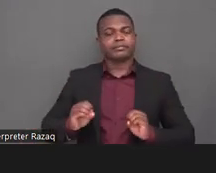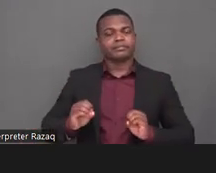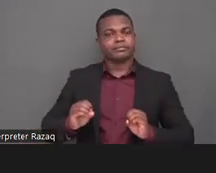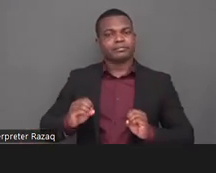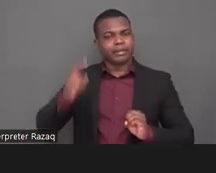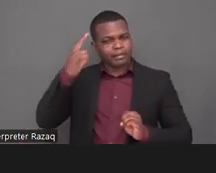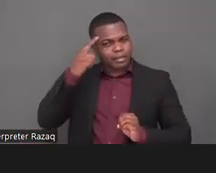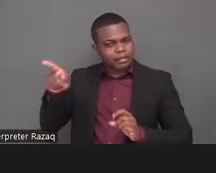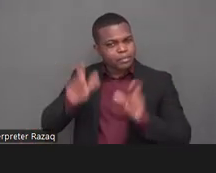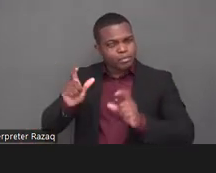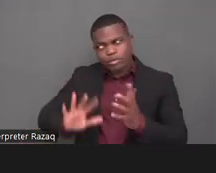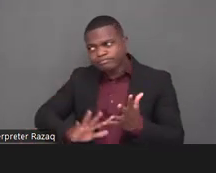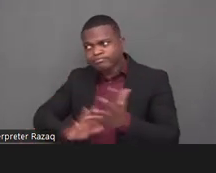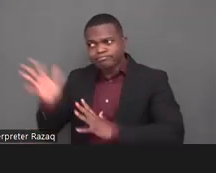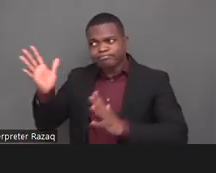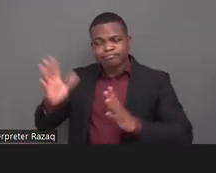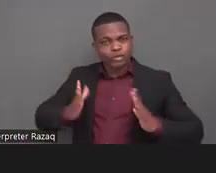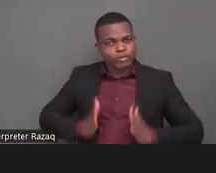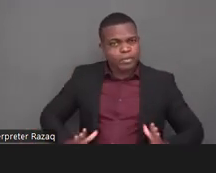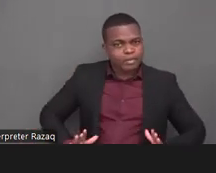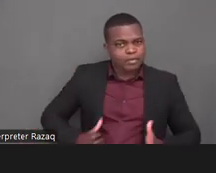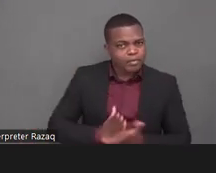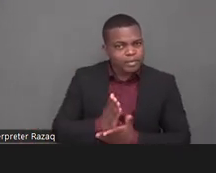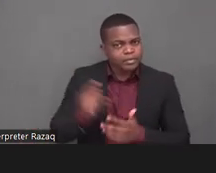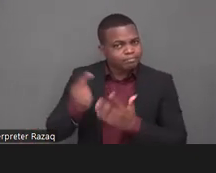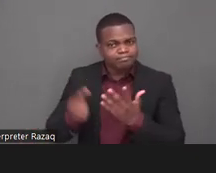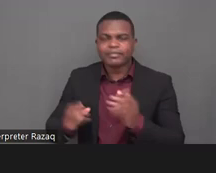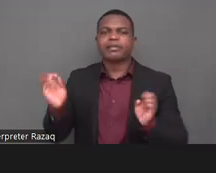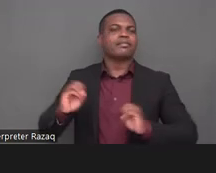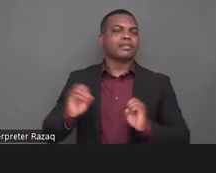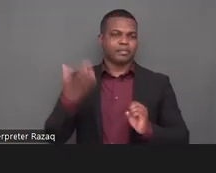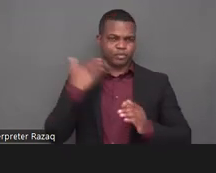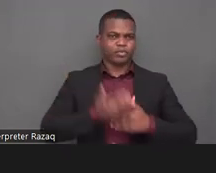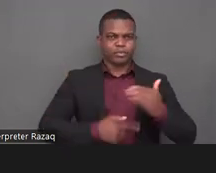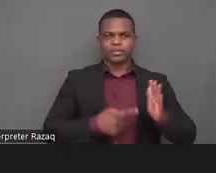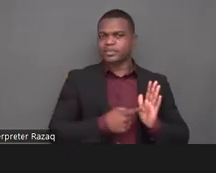wrongly viewed as acceptable ways to include people with disabilities in the community